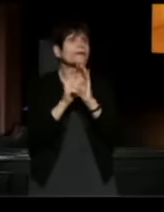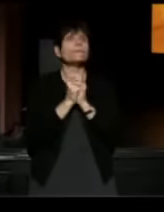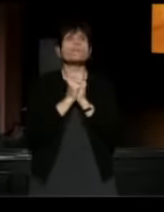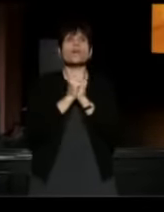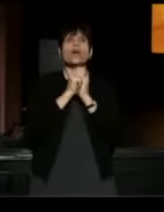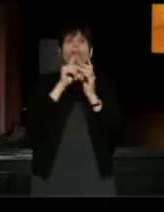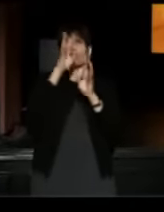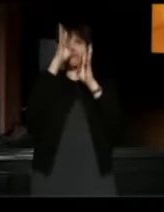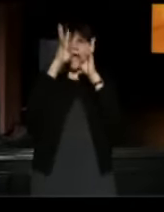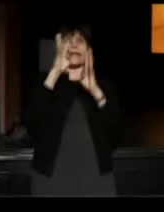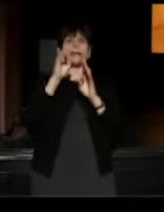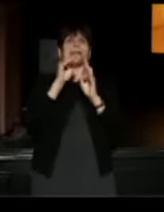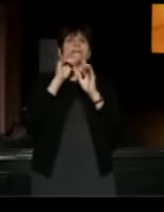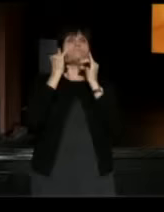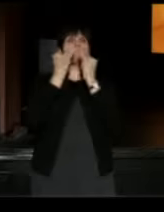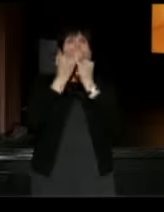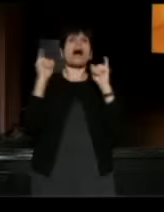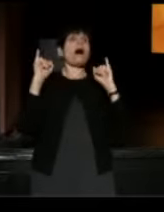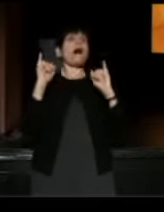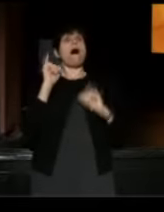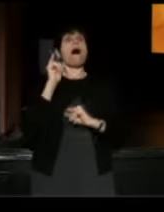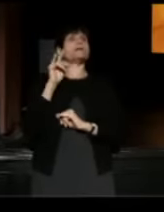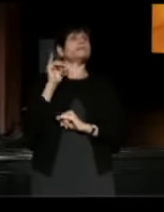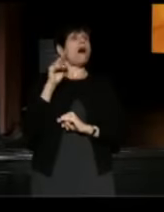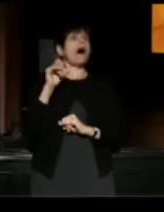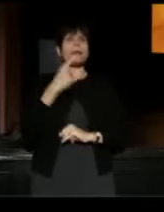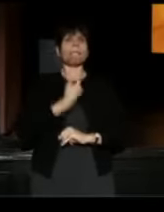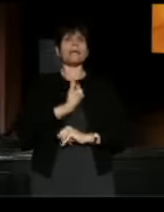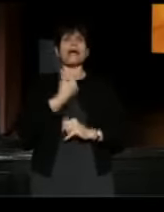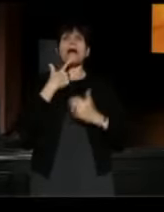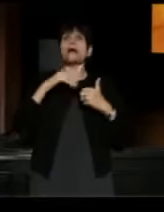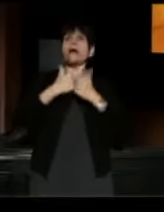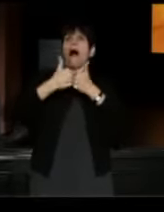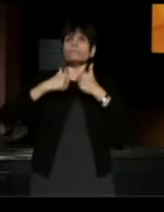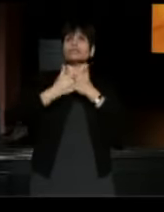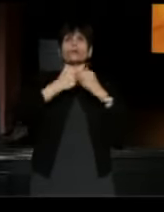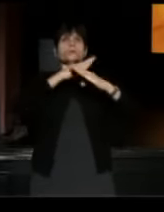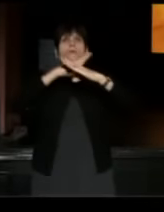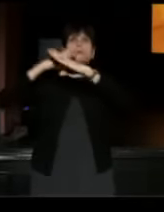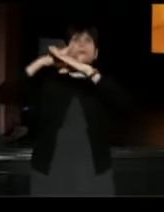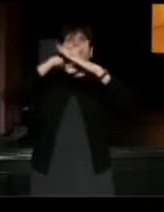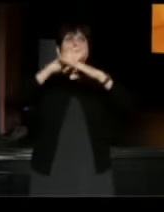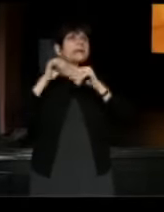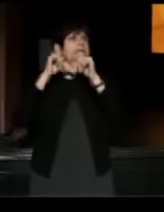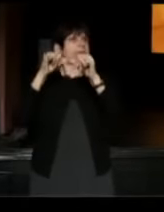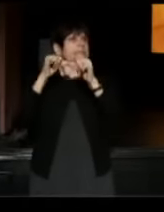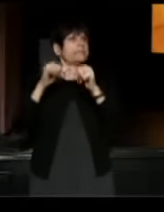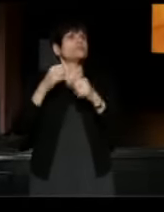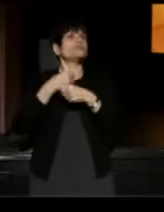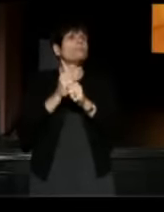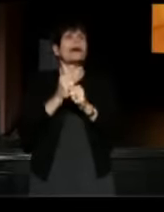and against all obstacles, they made and continued to make brilliant and beautiful theatre.